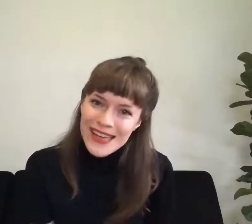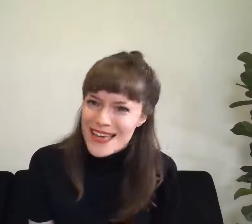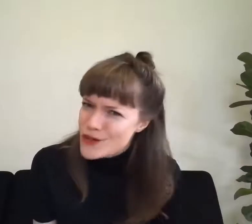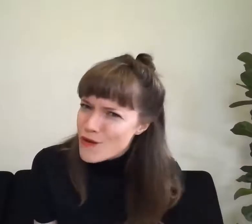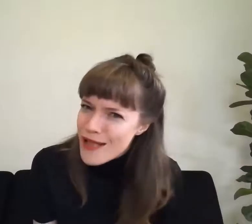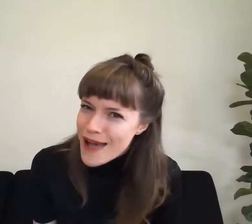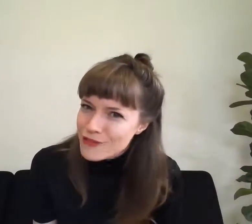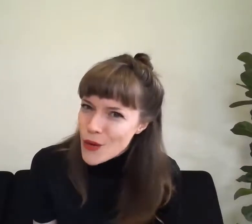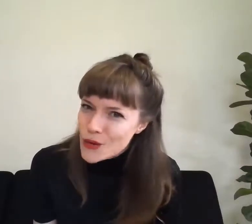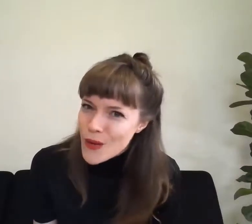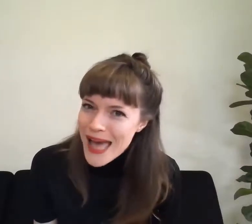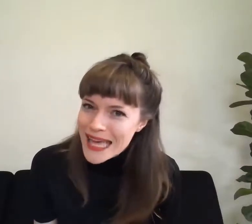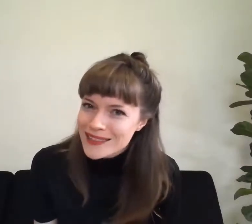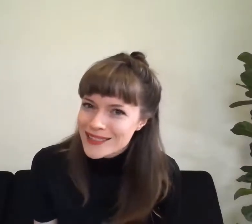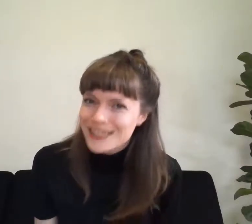has your fly flown. Oh I hope so.